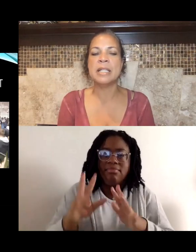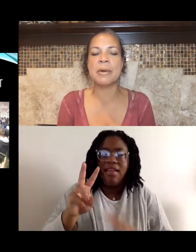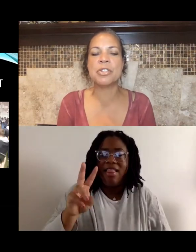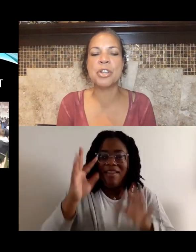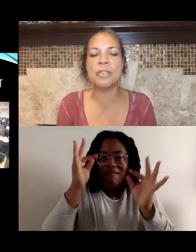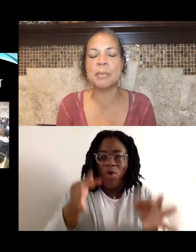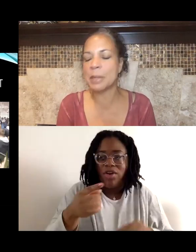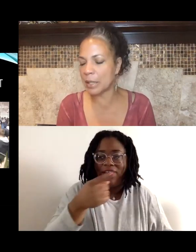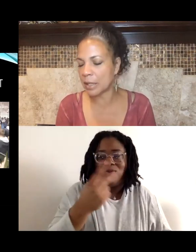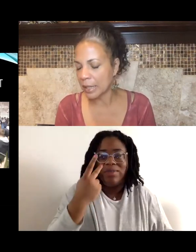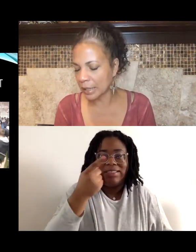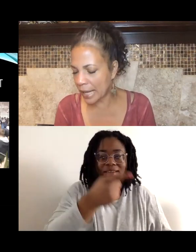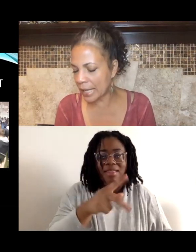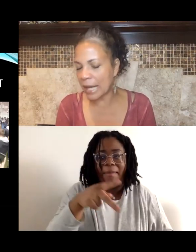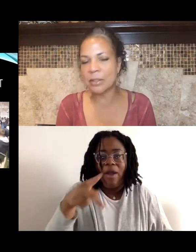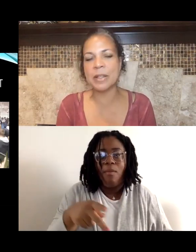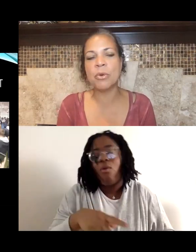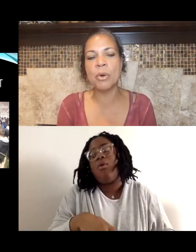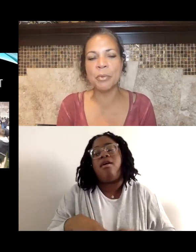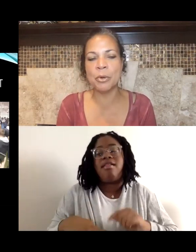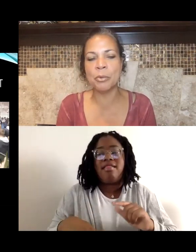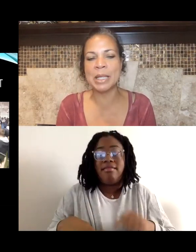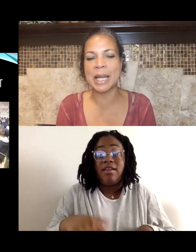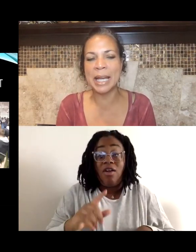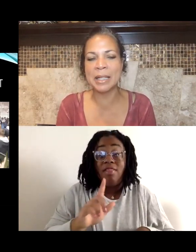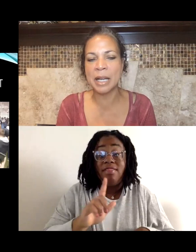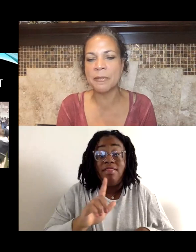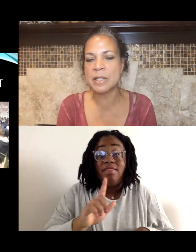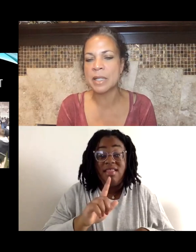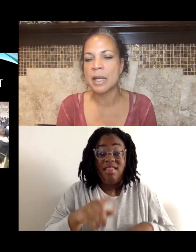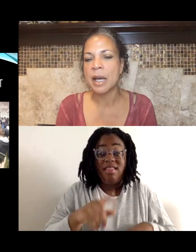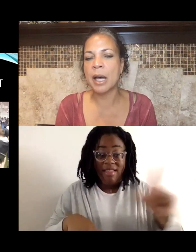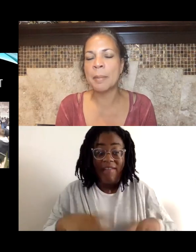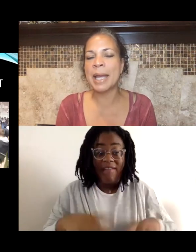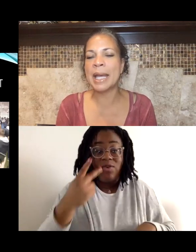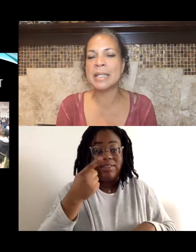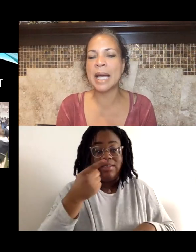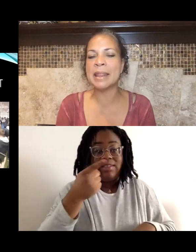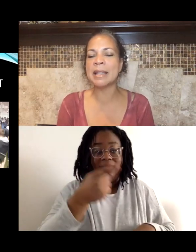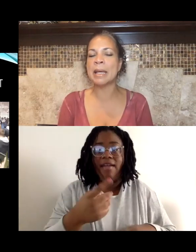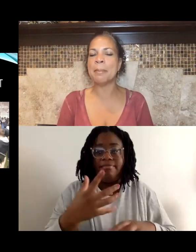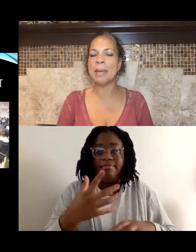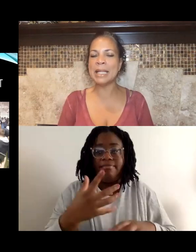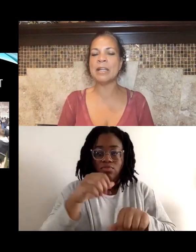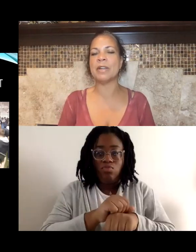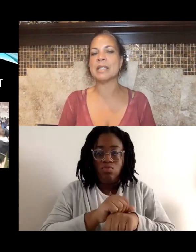Derek Chauvin being led out of the courtroom in handcuffs. And I think that many of us,